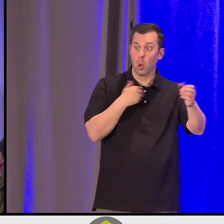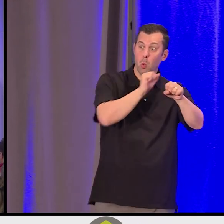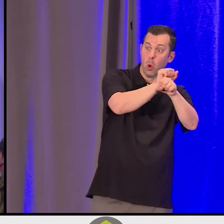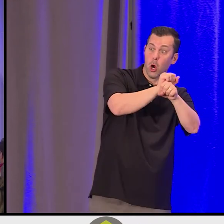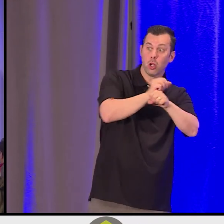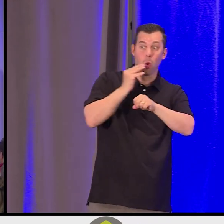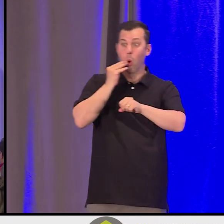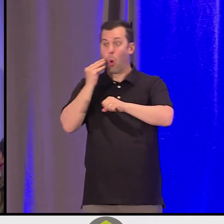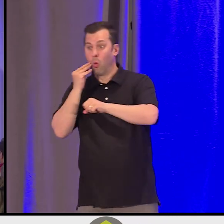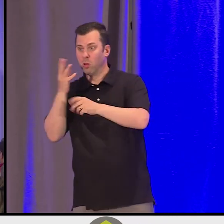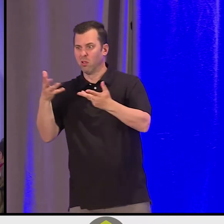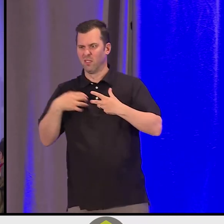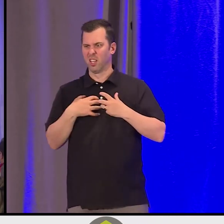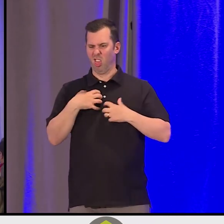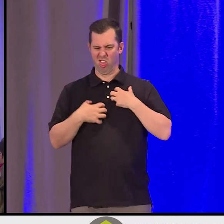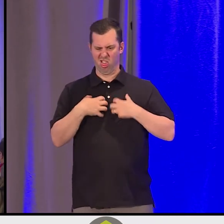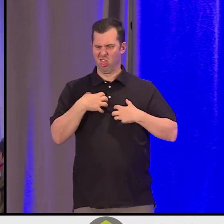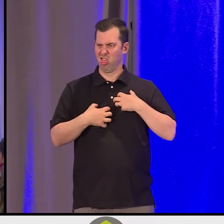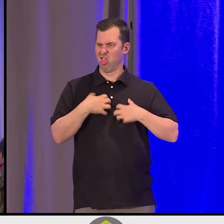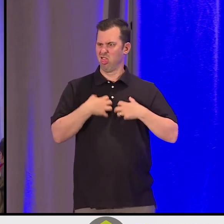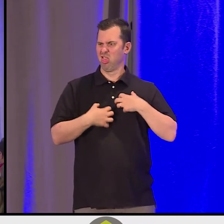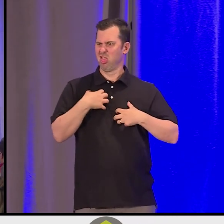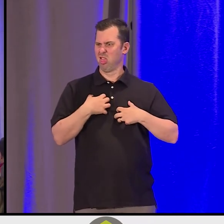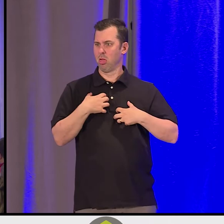It doesn't feel good. "Watch the birds," he would say.